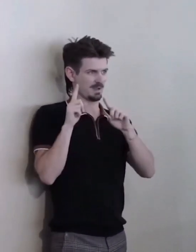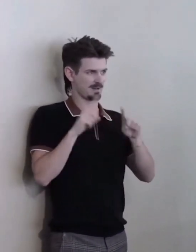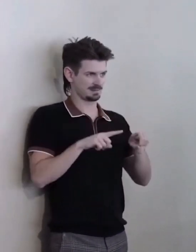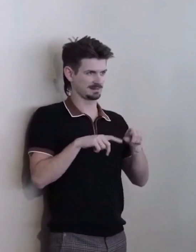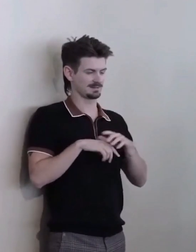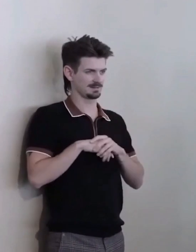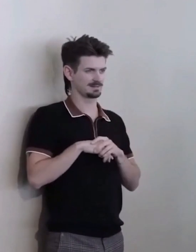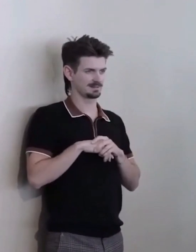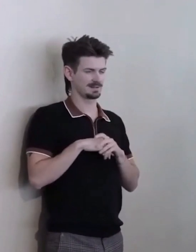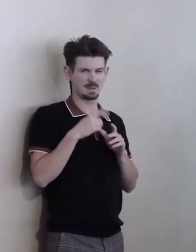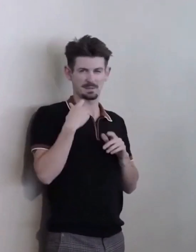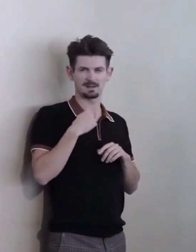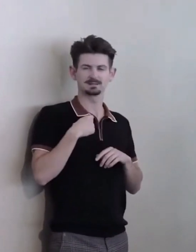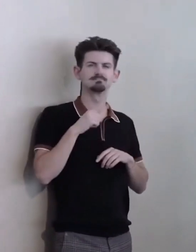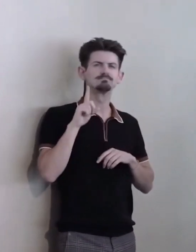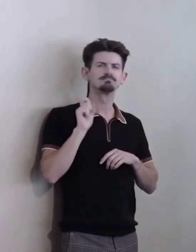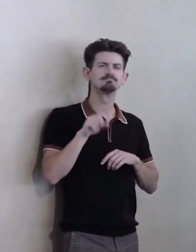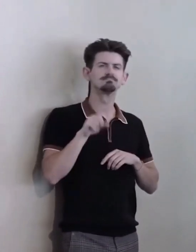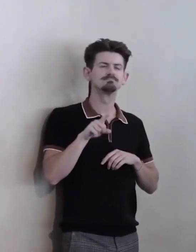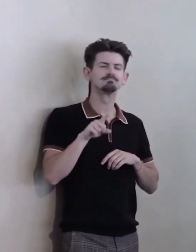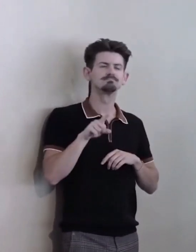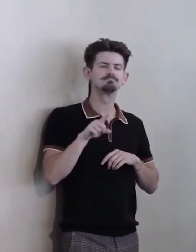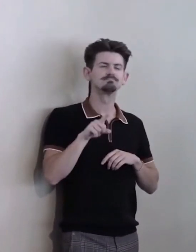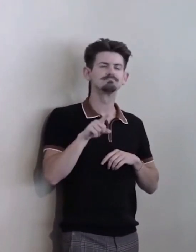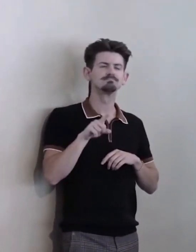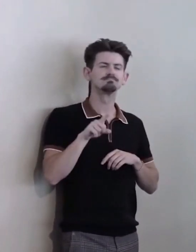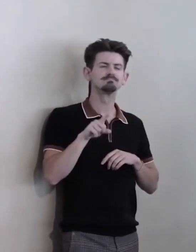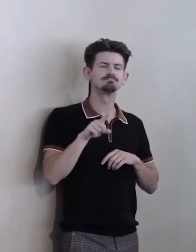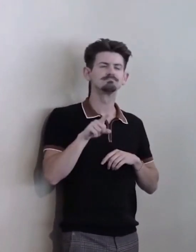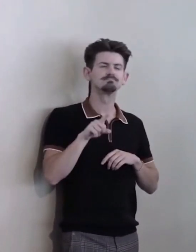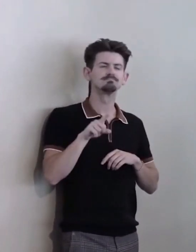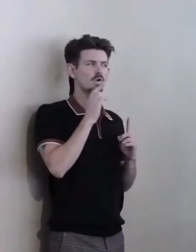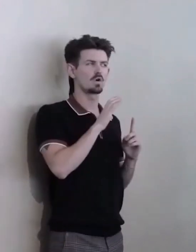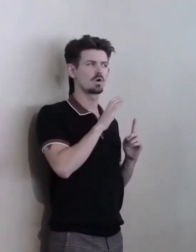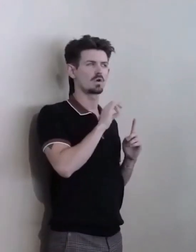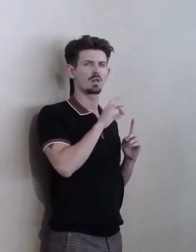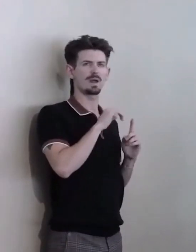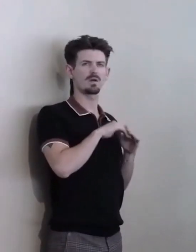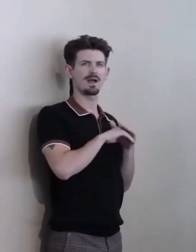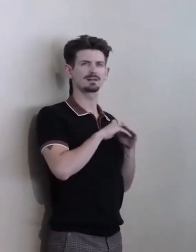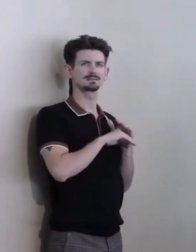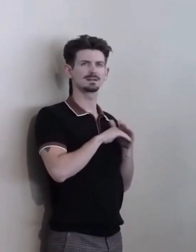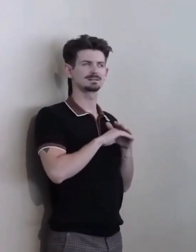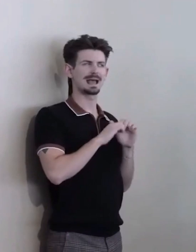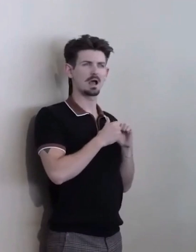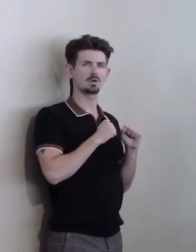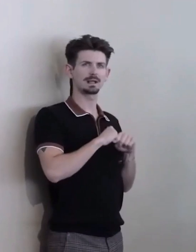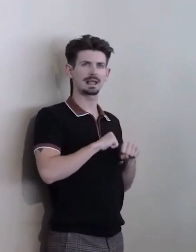you know, new to Colorado Access, "what are things that we could do better... [ahh...] for people with disabilities?"